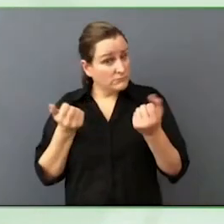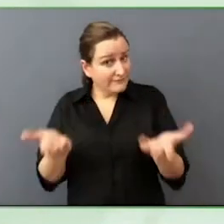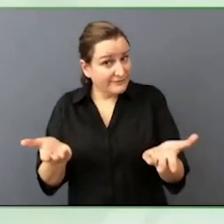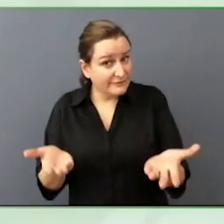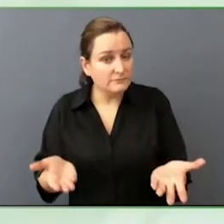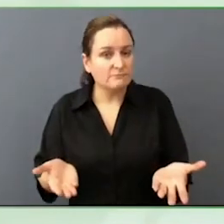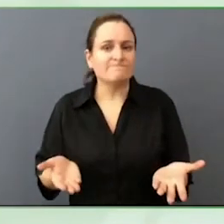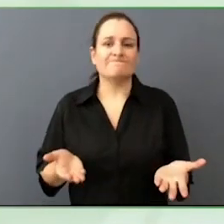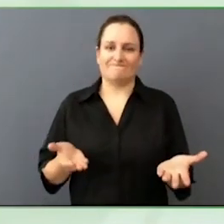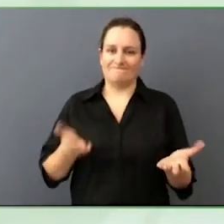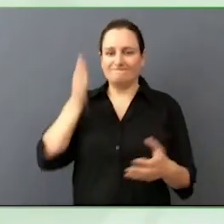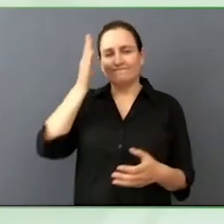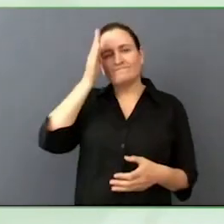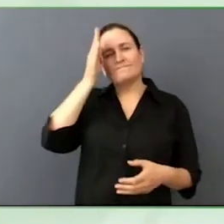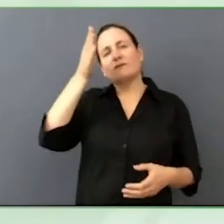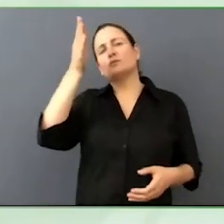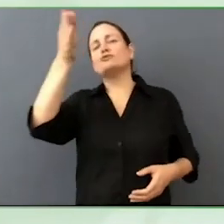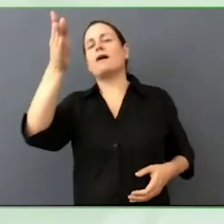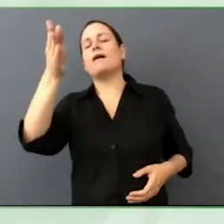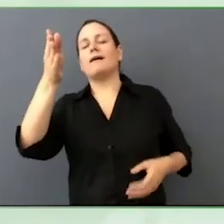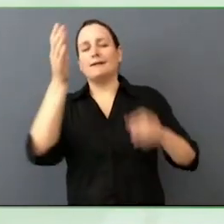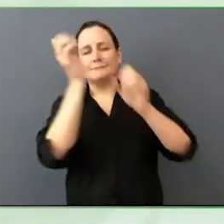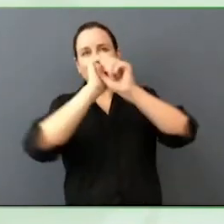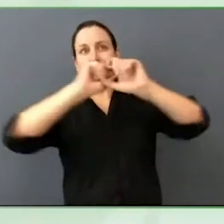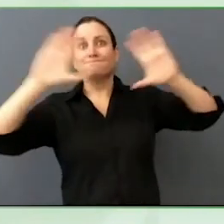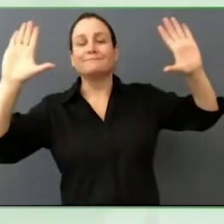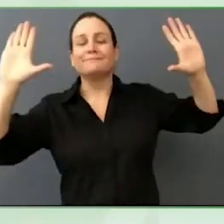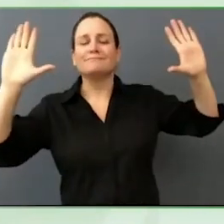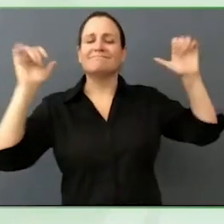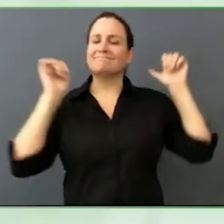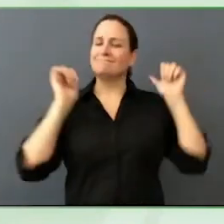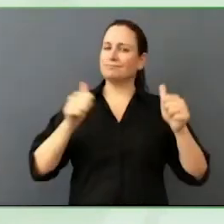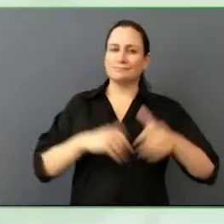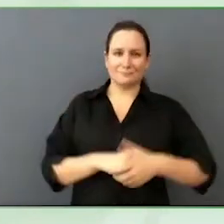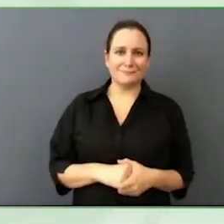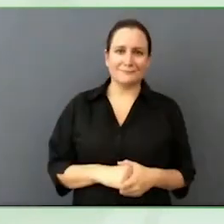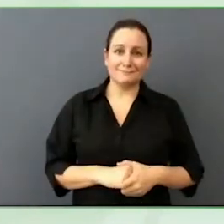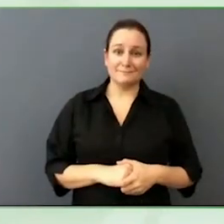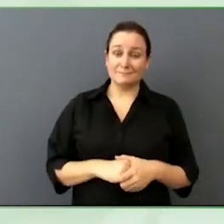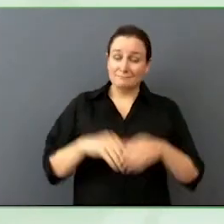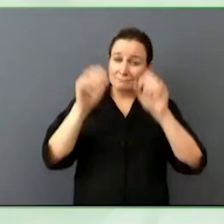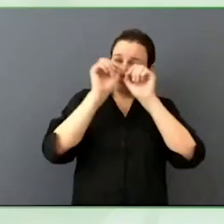Do not power inclusion through sheer compliance. You empower through social justice and equity.